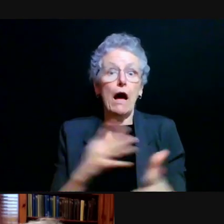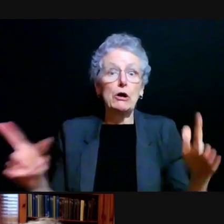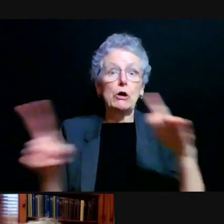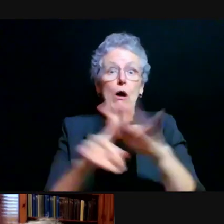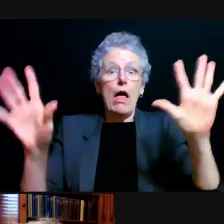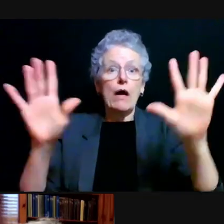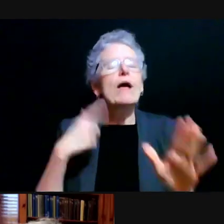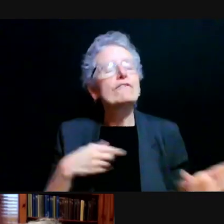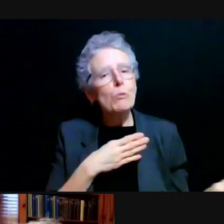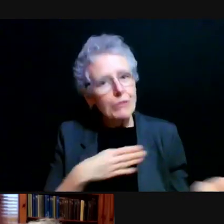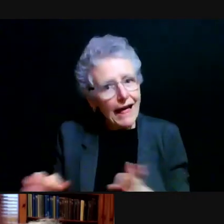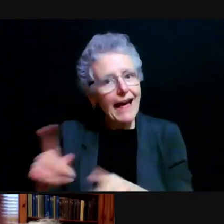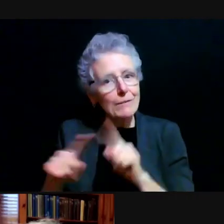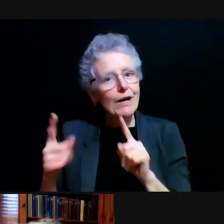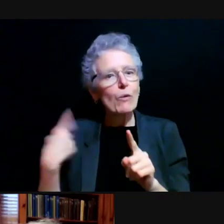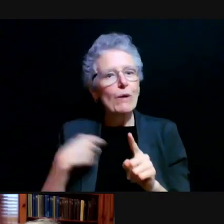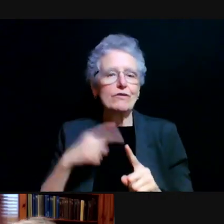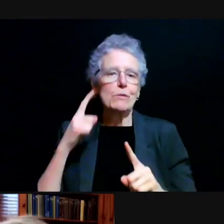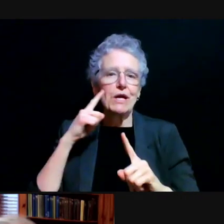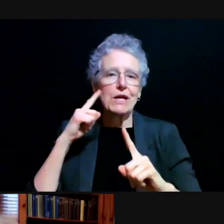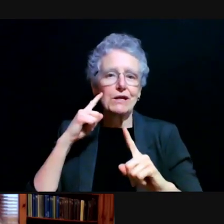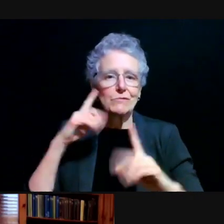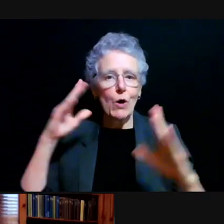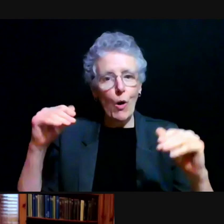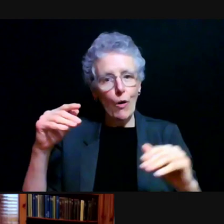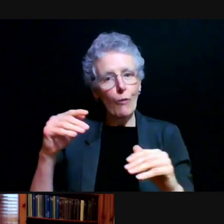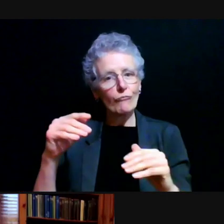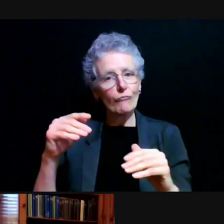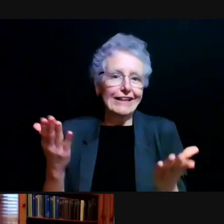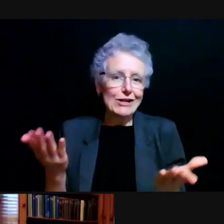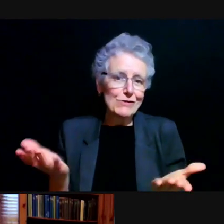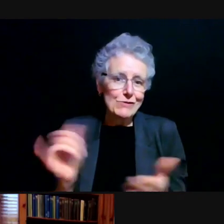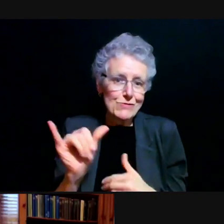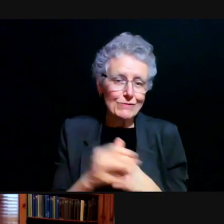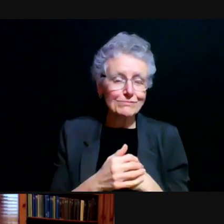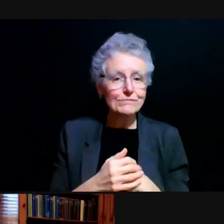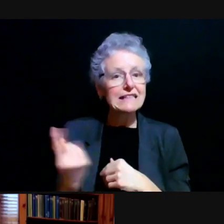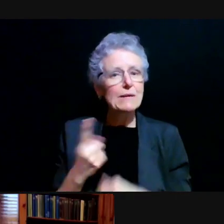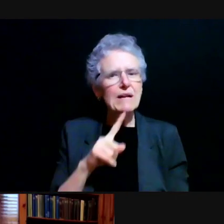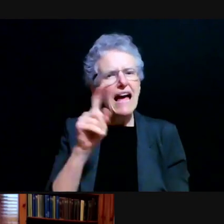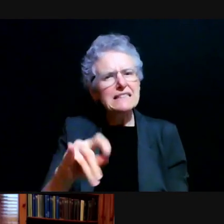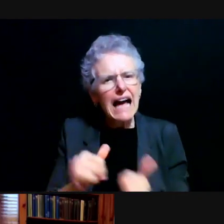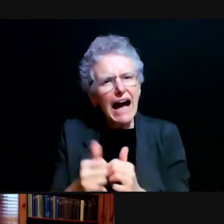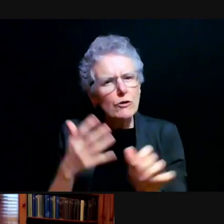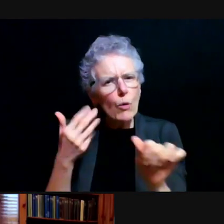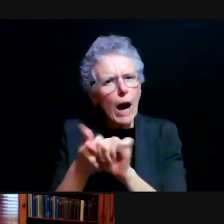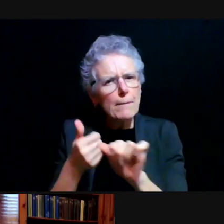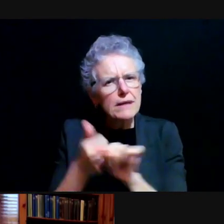but like where we have to be helpful here too. So I wanna ask about how to update the Blue Queue questionnaire